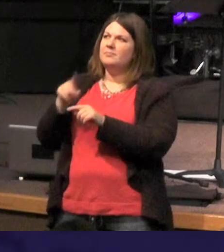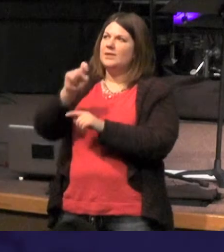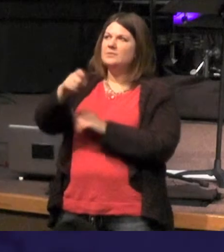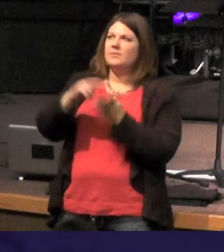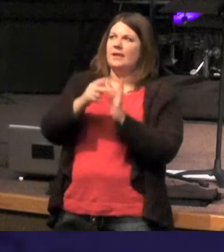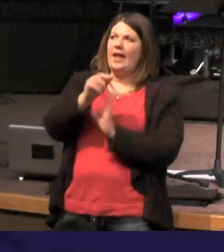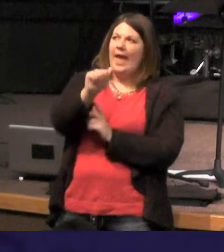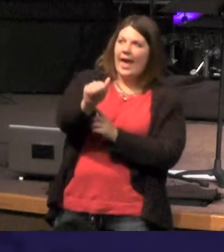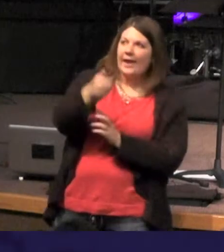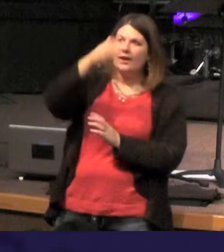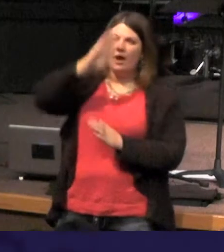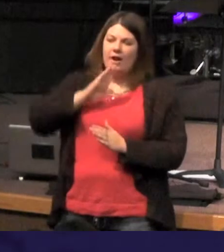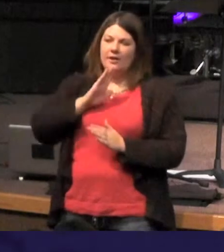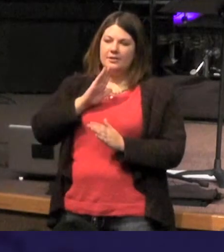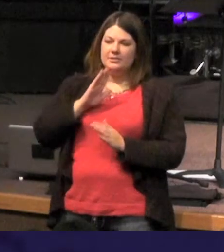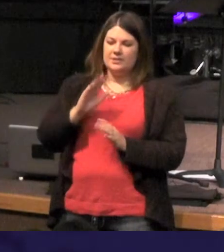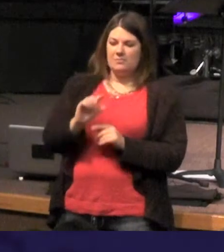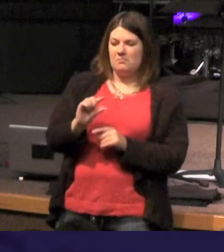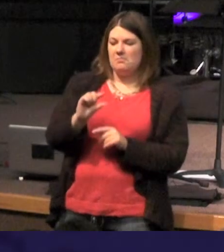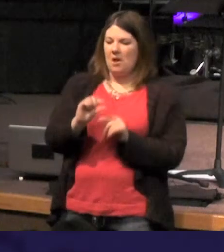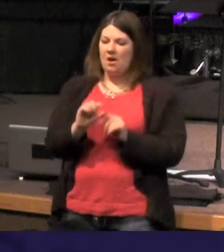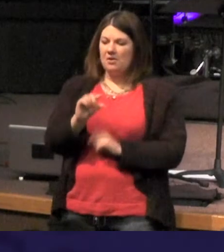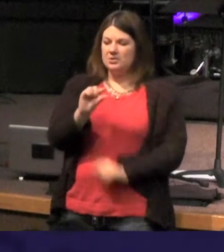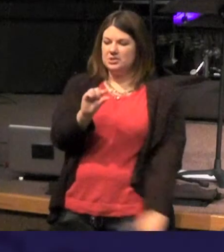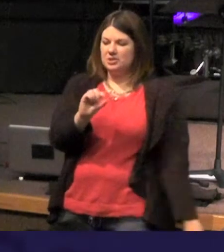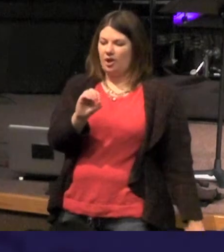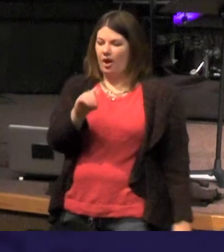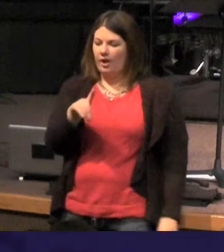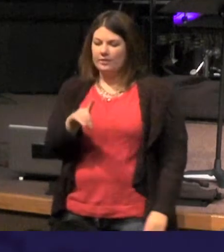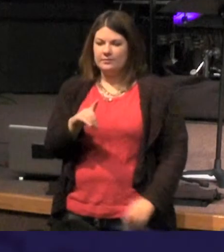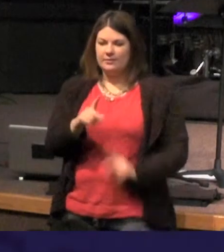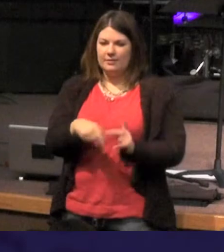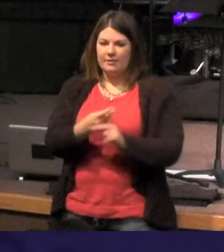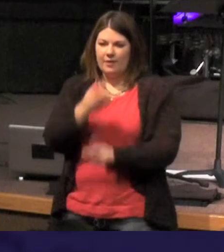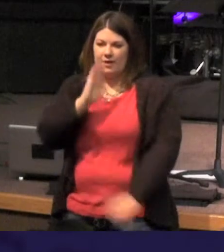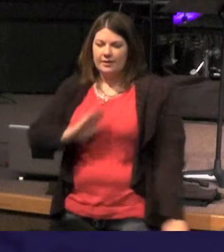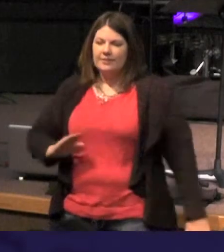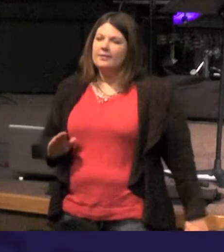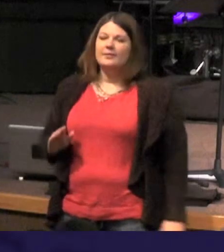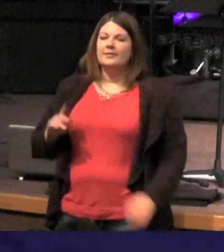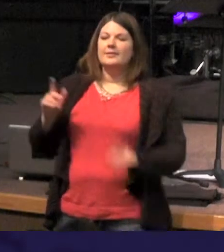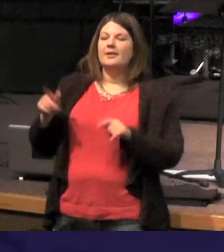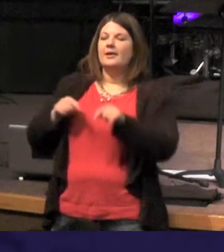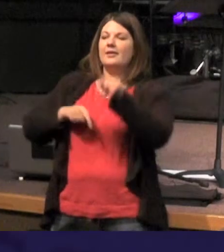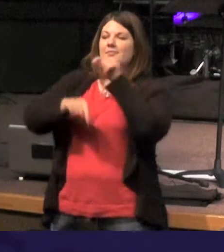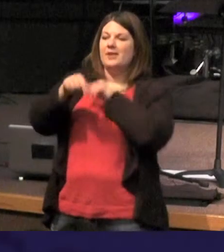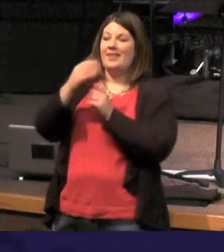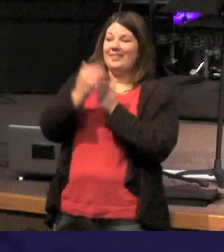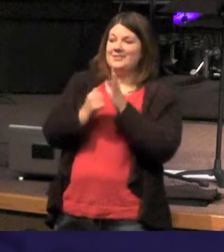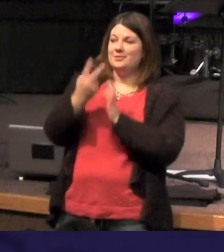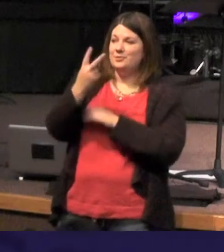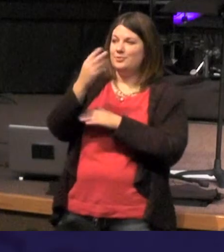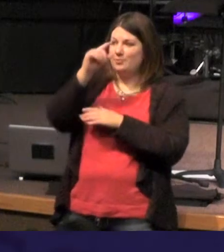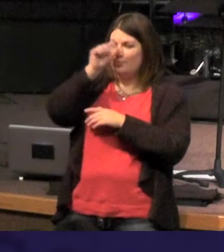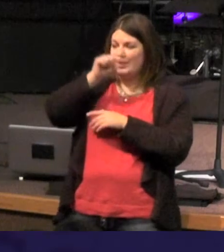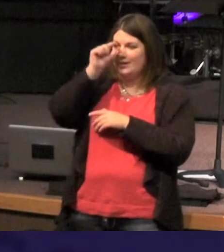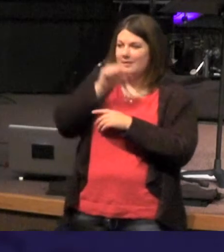some god small "g" - they'll translate it that and I've got to stop and say you go back to lesson 2 of your Greek grammar it's translated accurately for